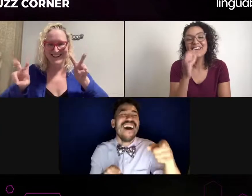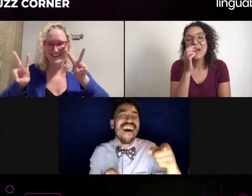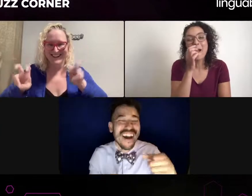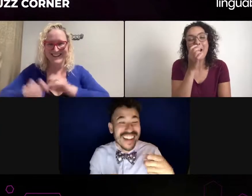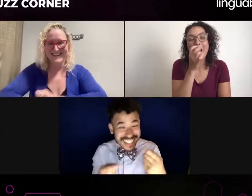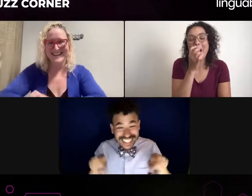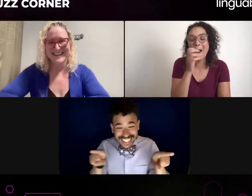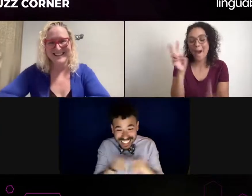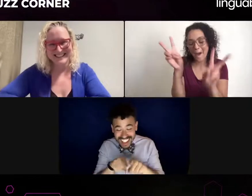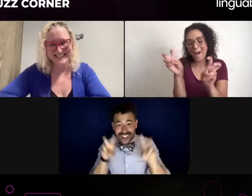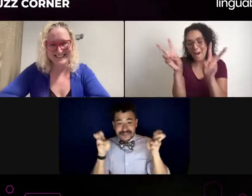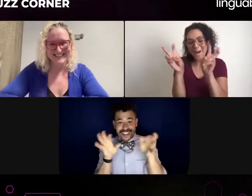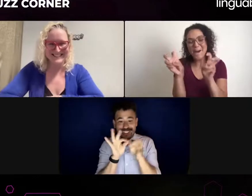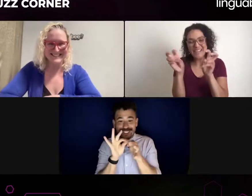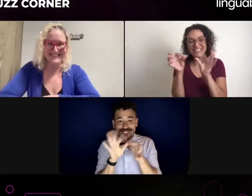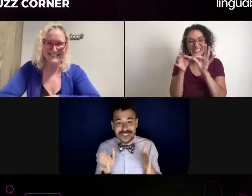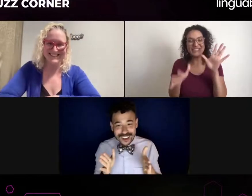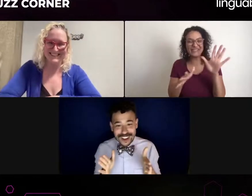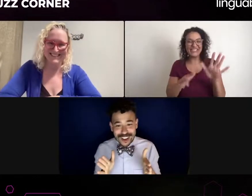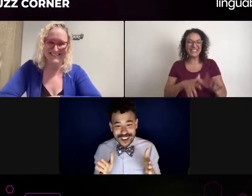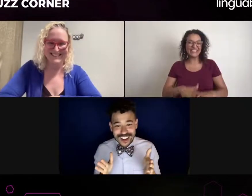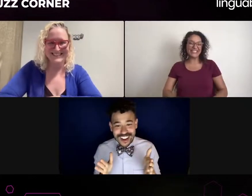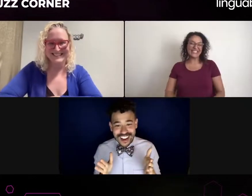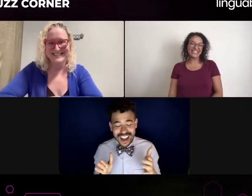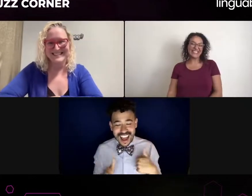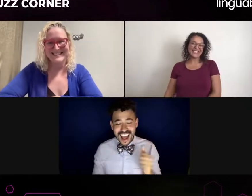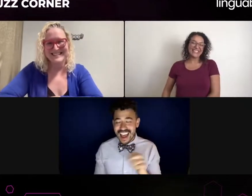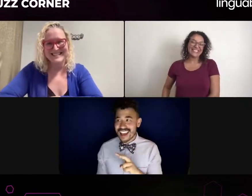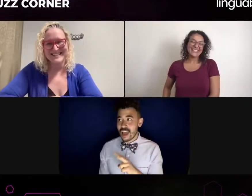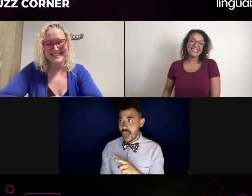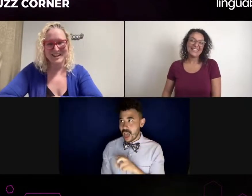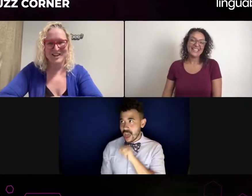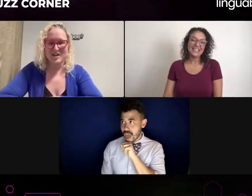because you don't want to make a scene. You don't want to make it blow everything out of proportion. You know,